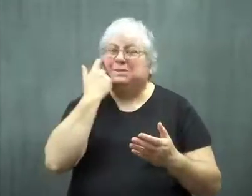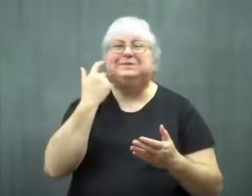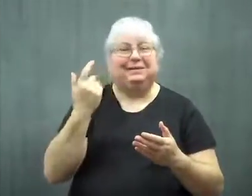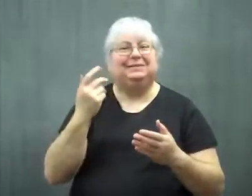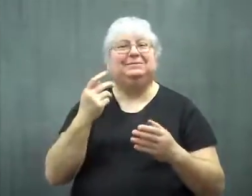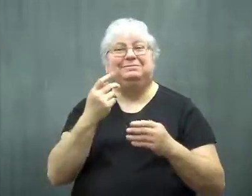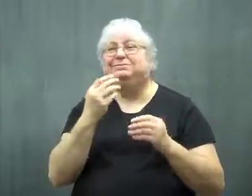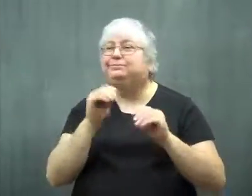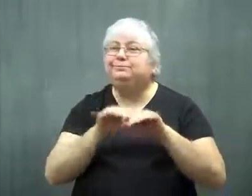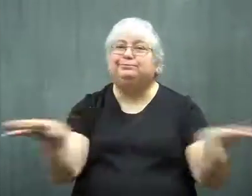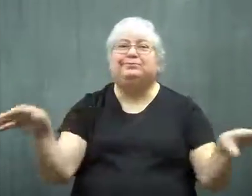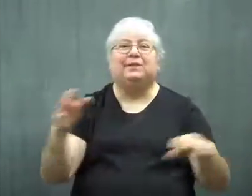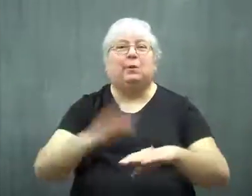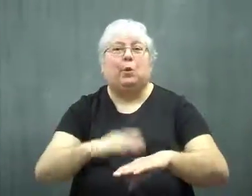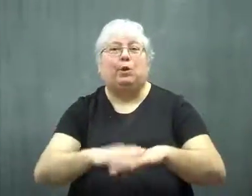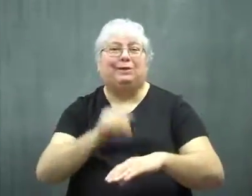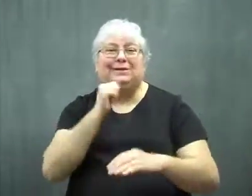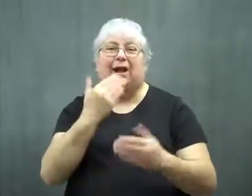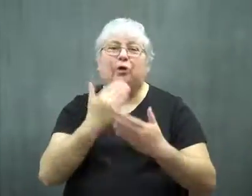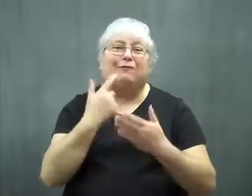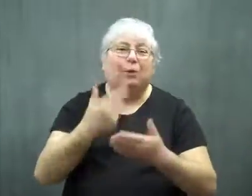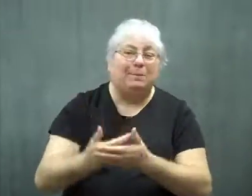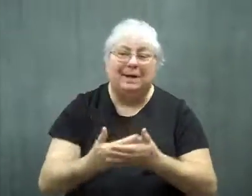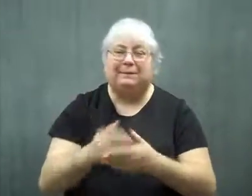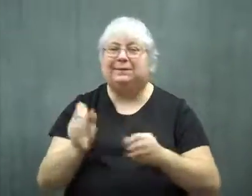It had been in the news recently and wasn't good for babies.